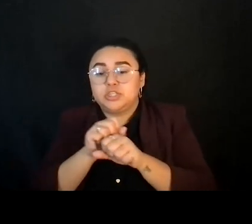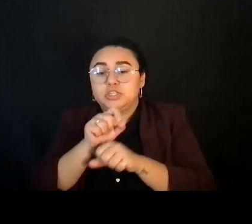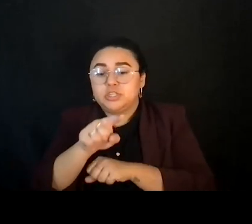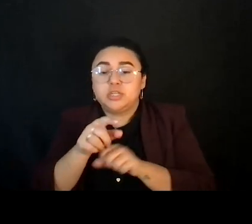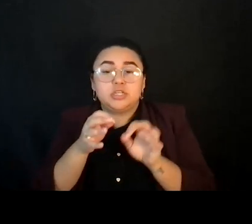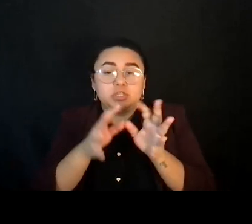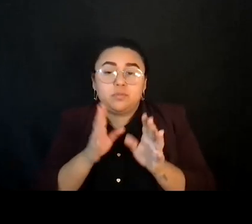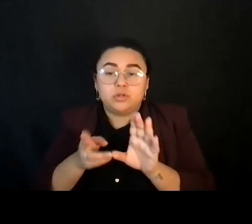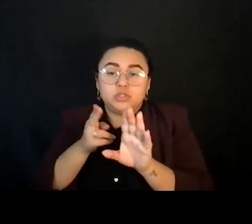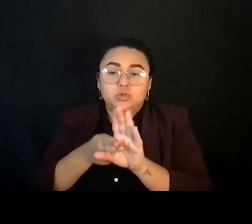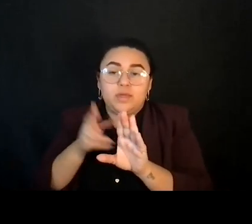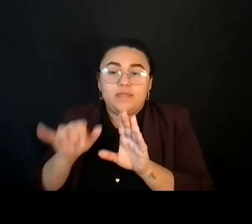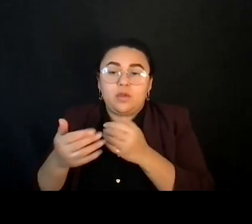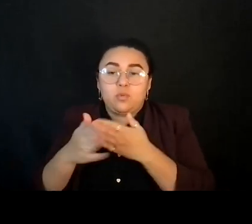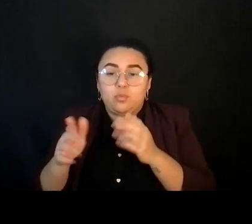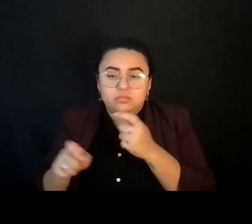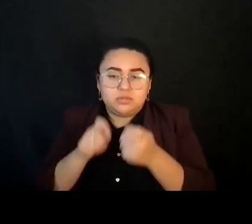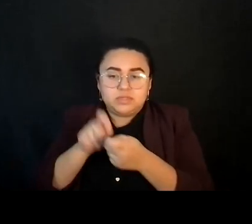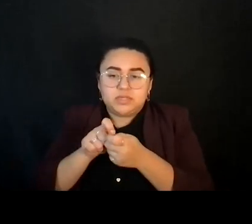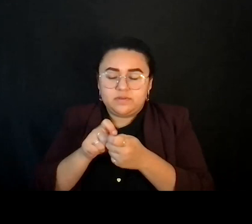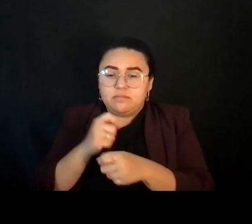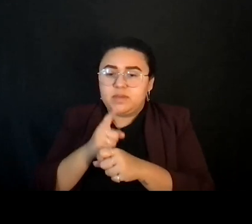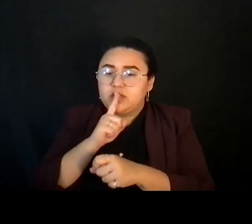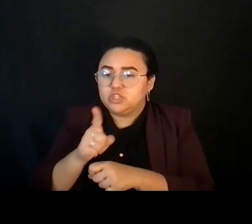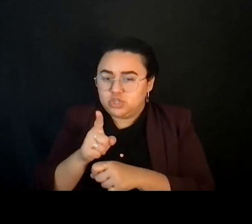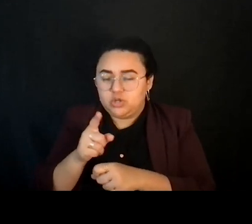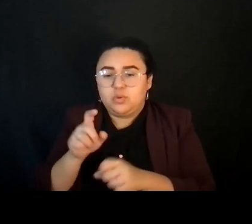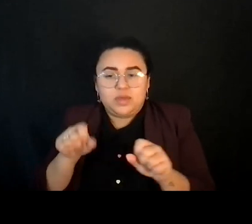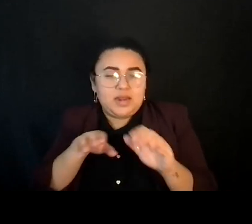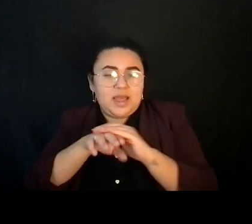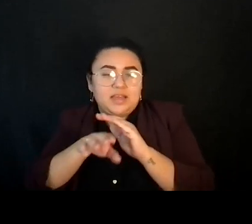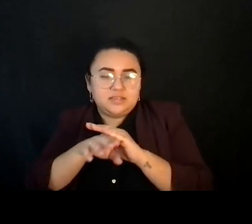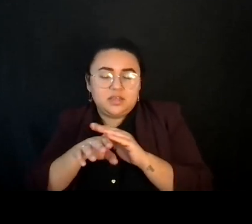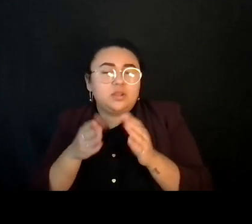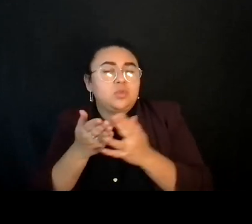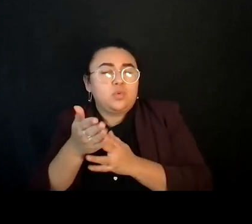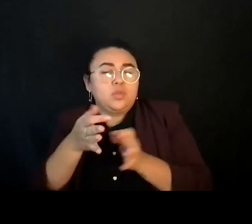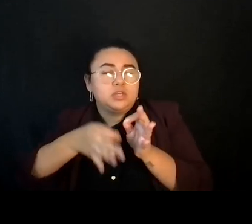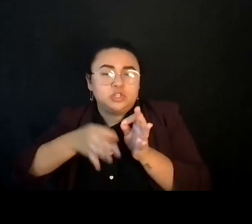join that room with you to make sure that you have access to these great breakout room conversations.